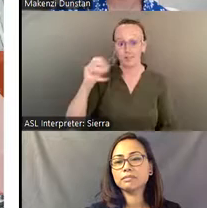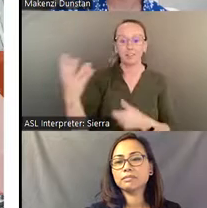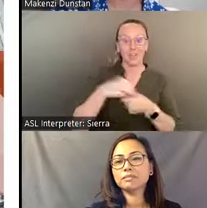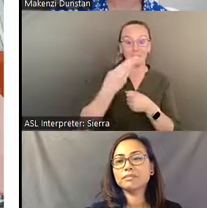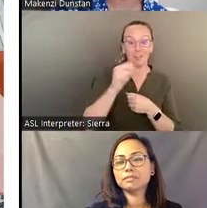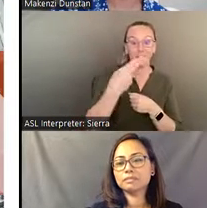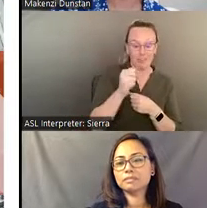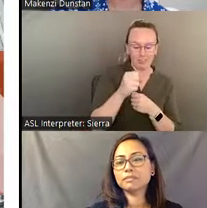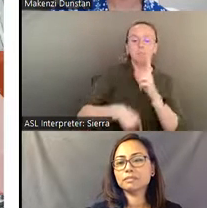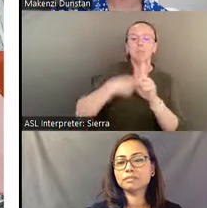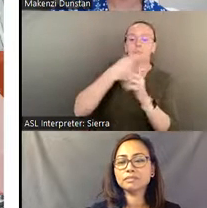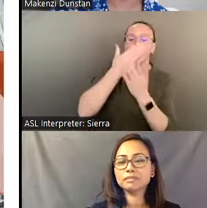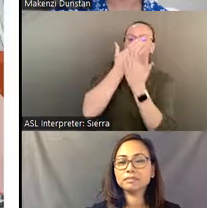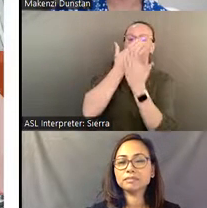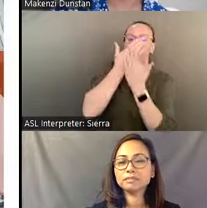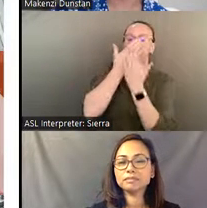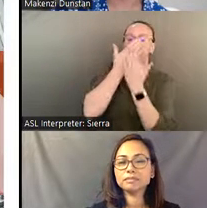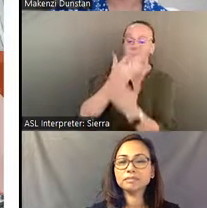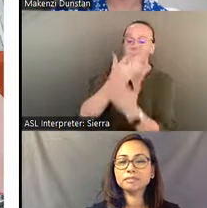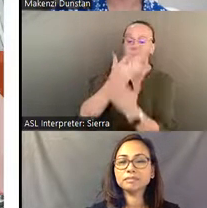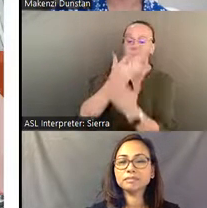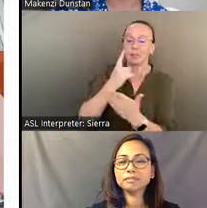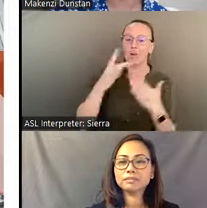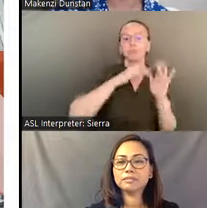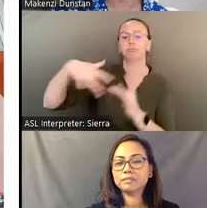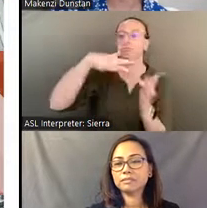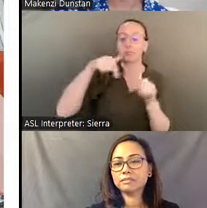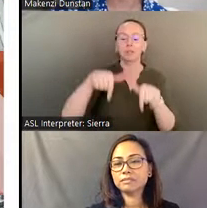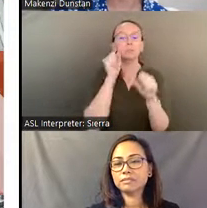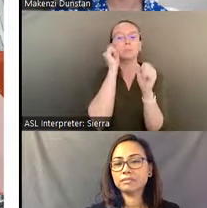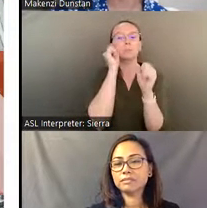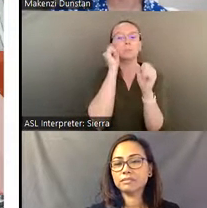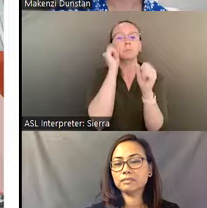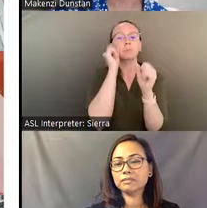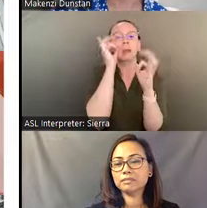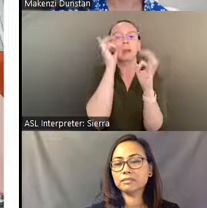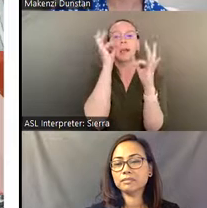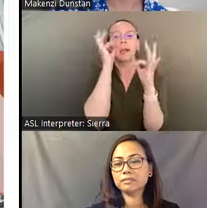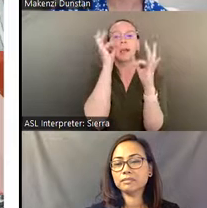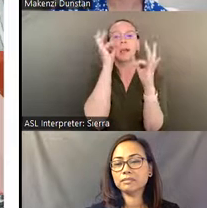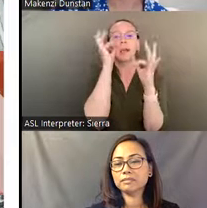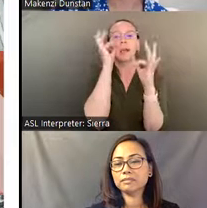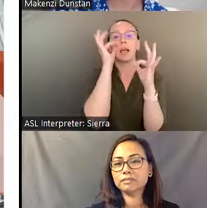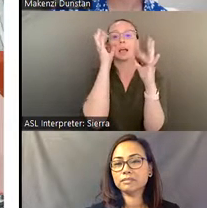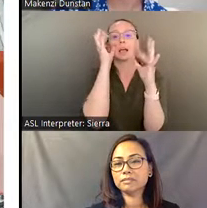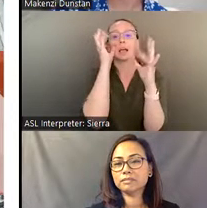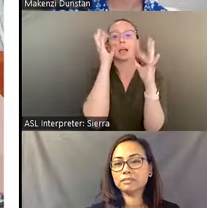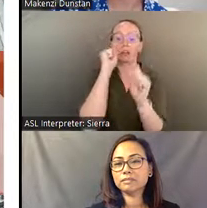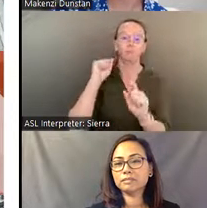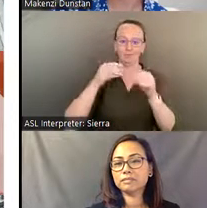thank him for leading us on our first foray into this magical, mystical world.